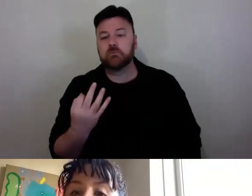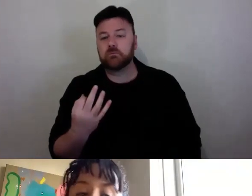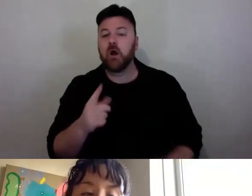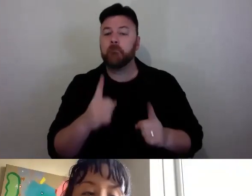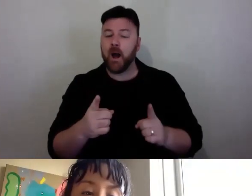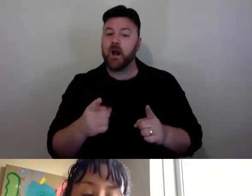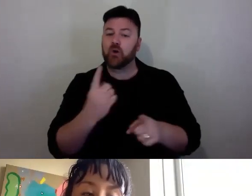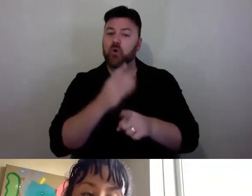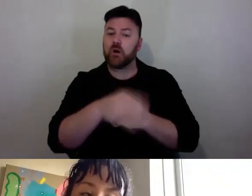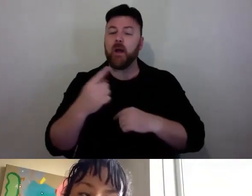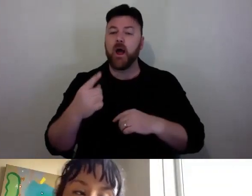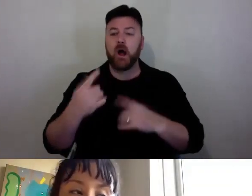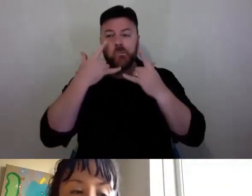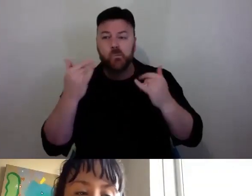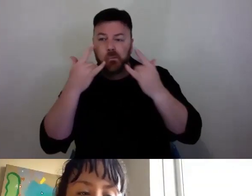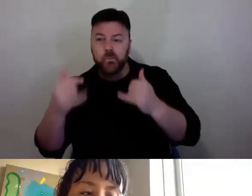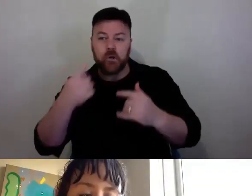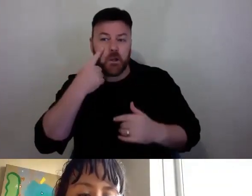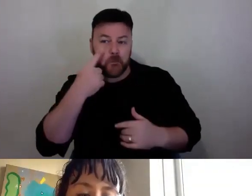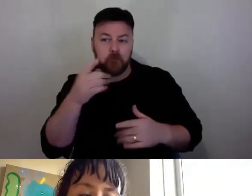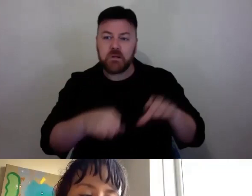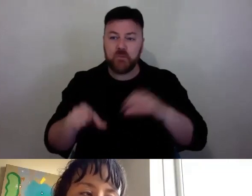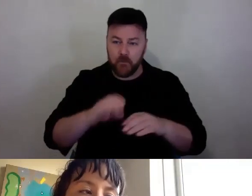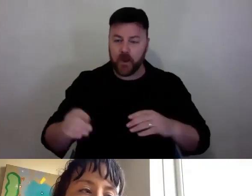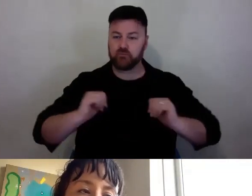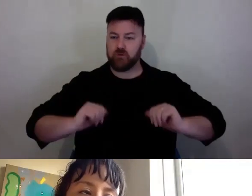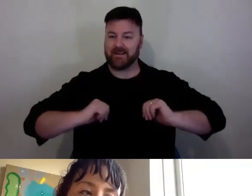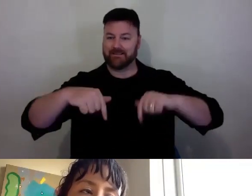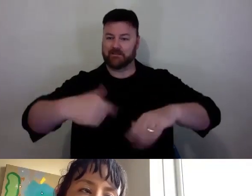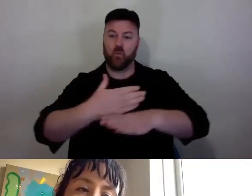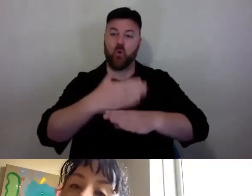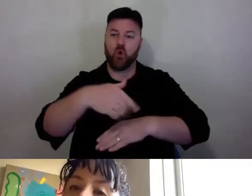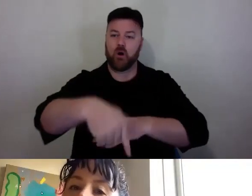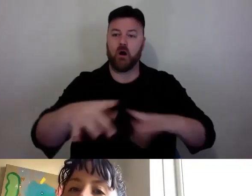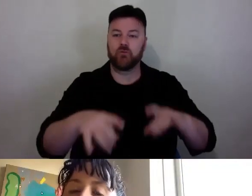of experimental performance practice in Australia the recent histories of